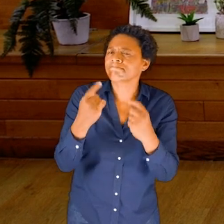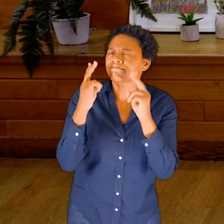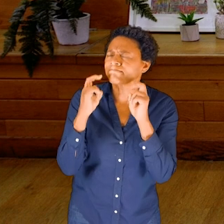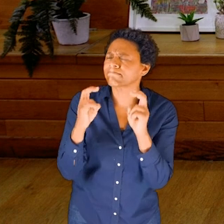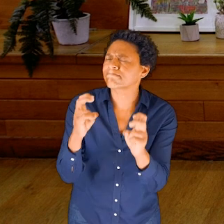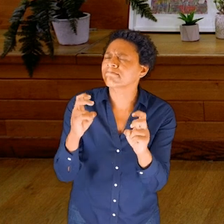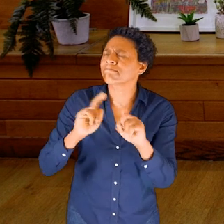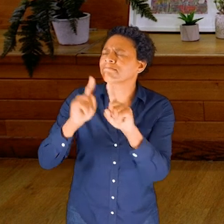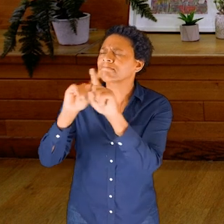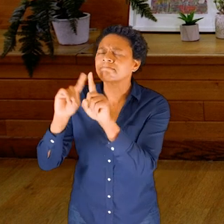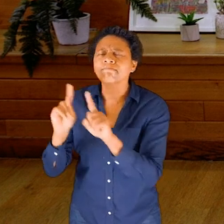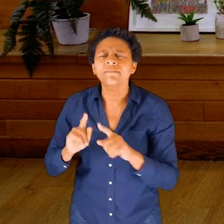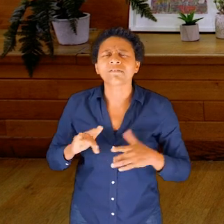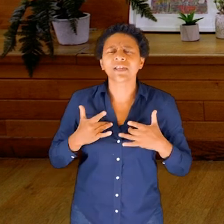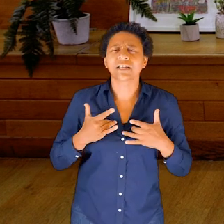using the bottle as well, if it’s helpful.